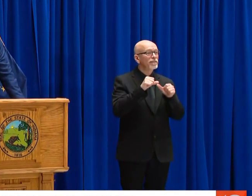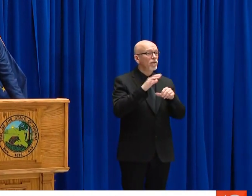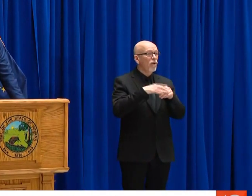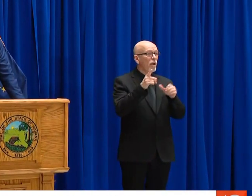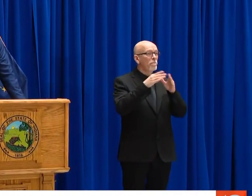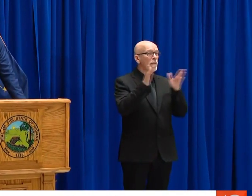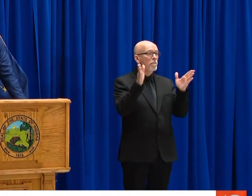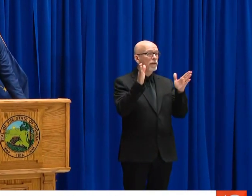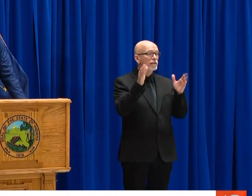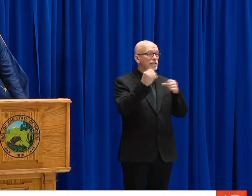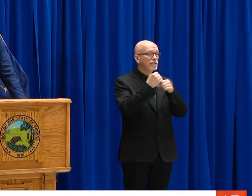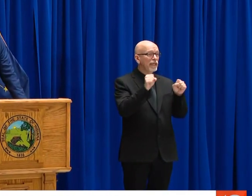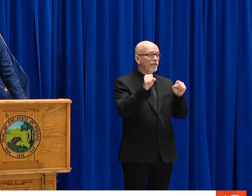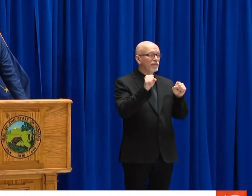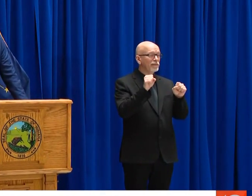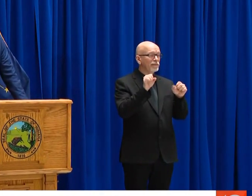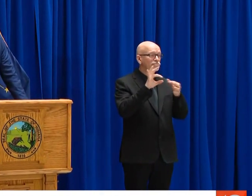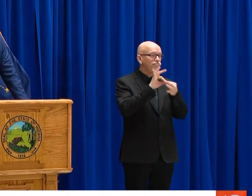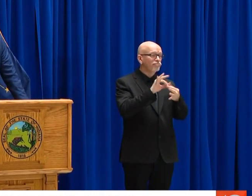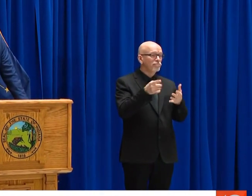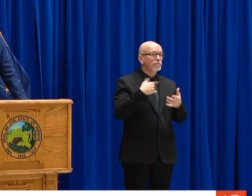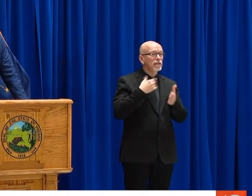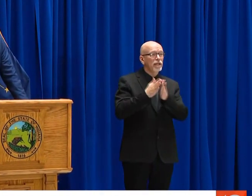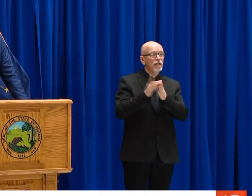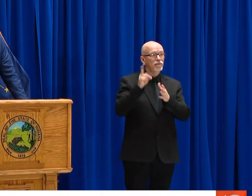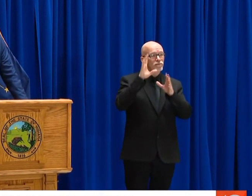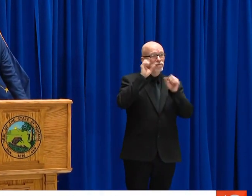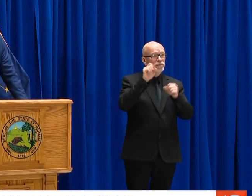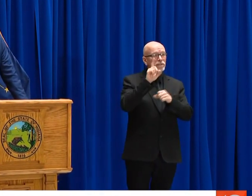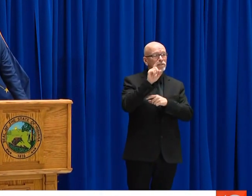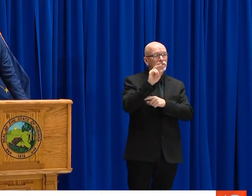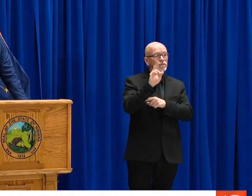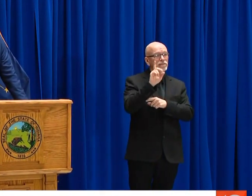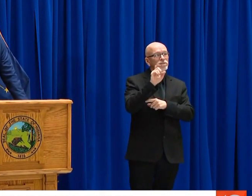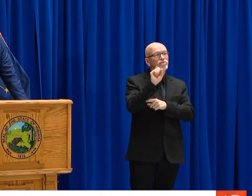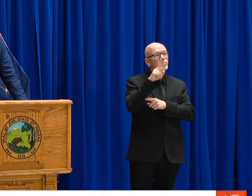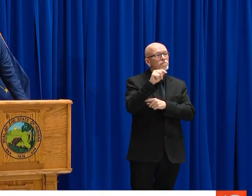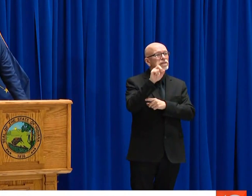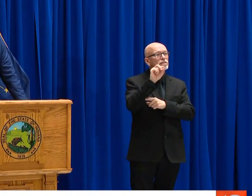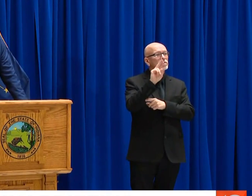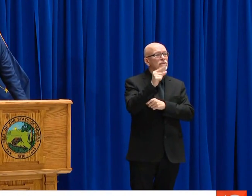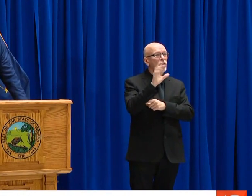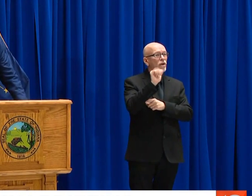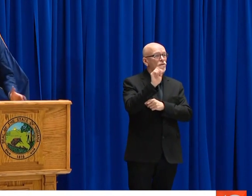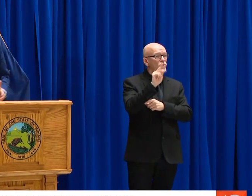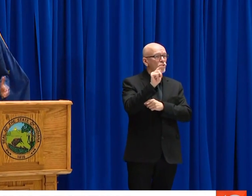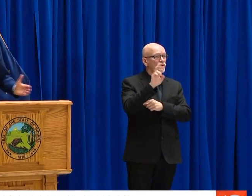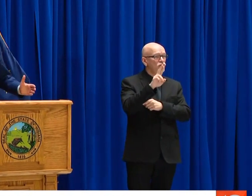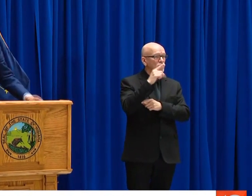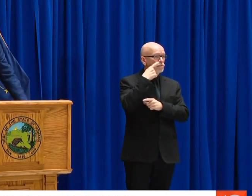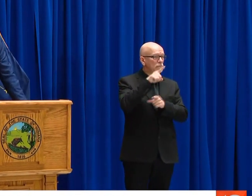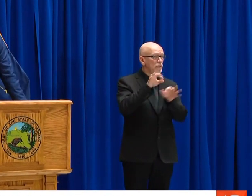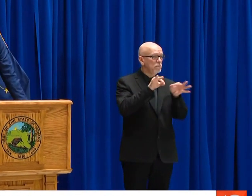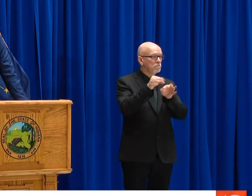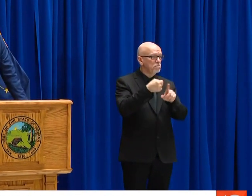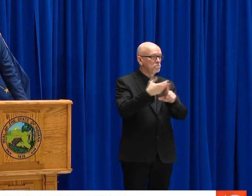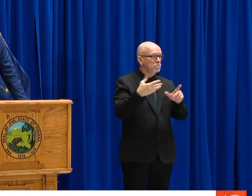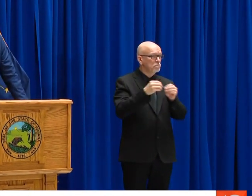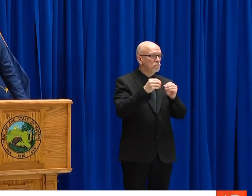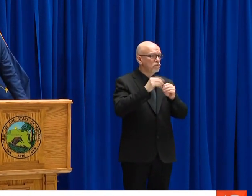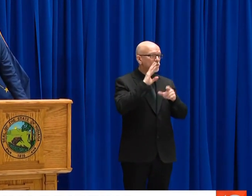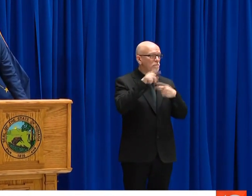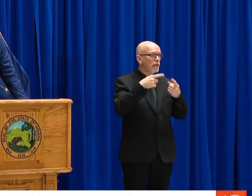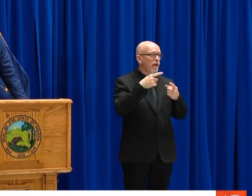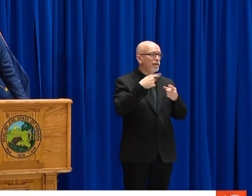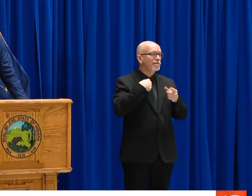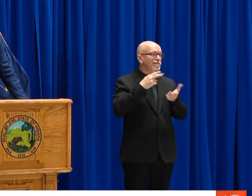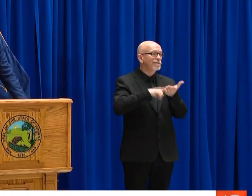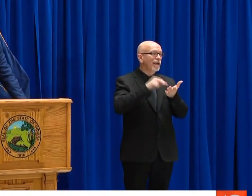THANK YOU.